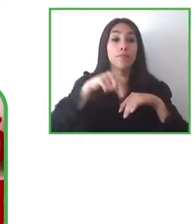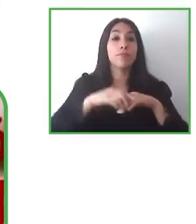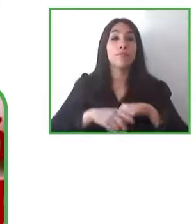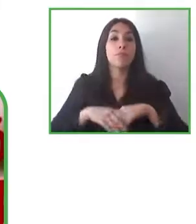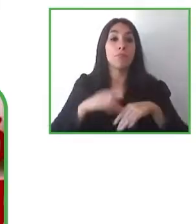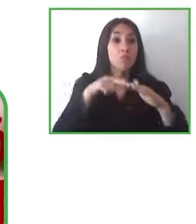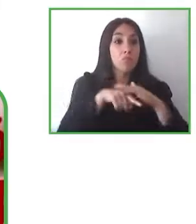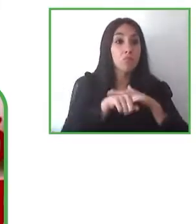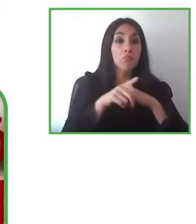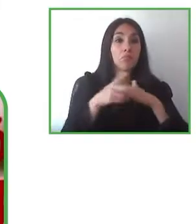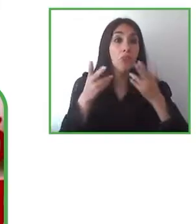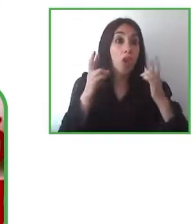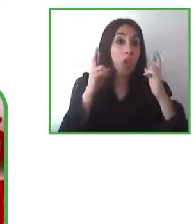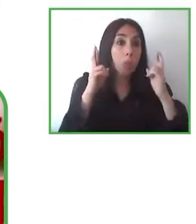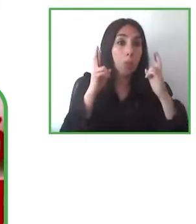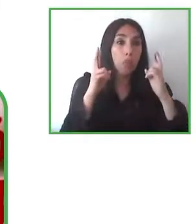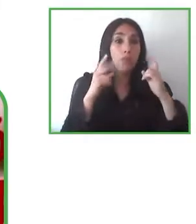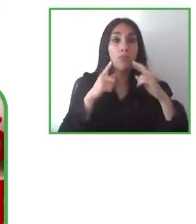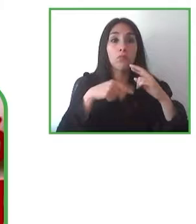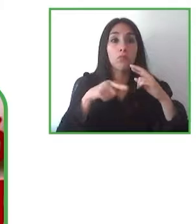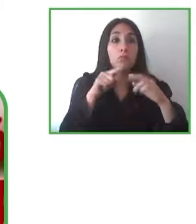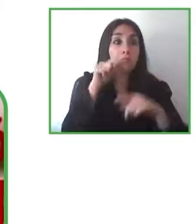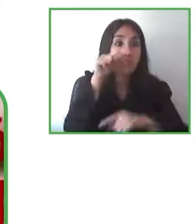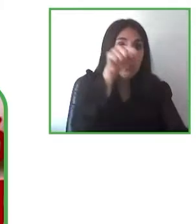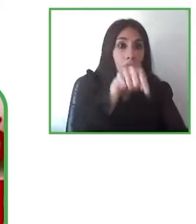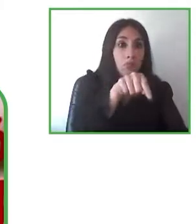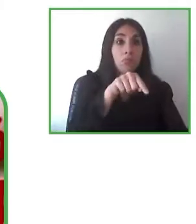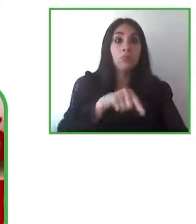have to have these integrations applied to the